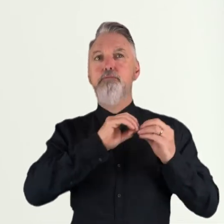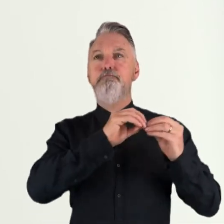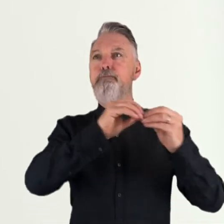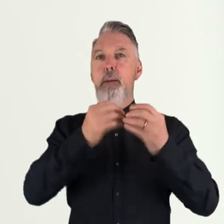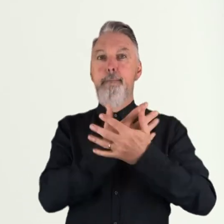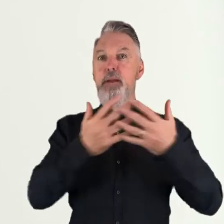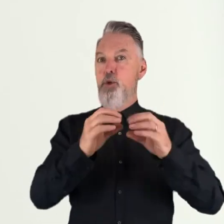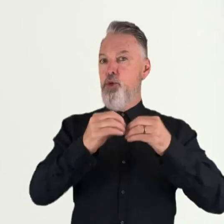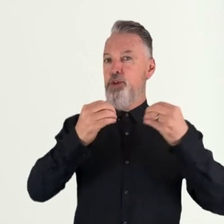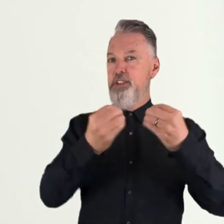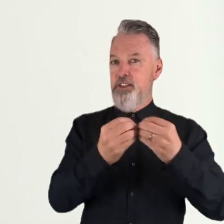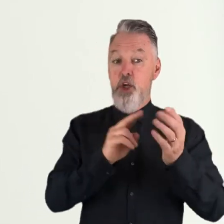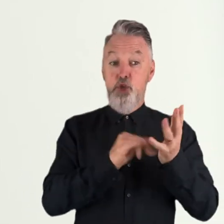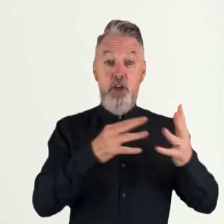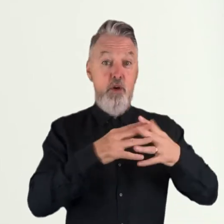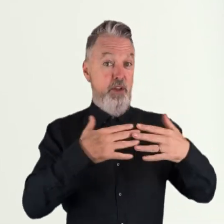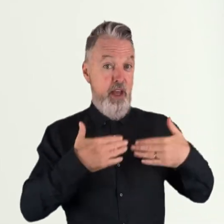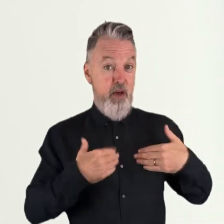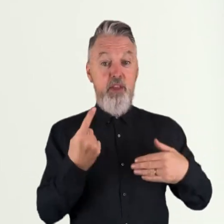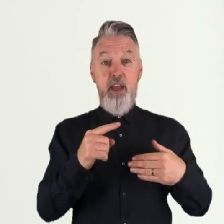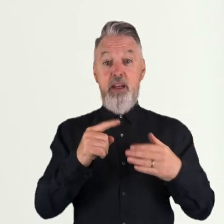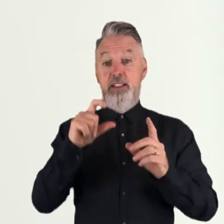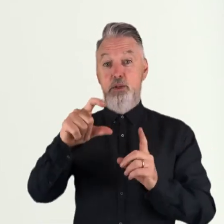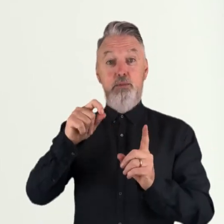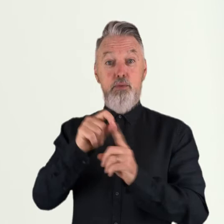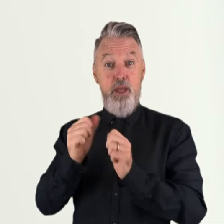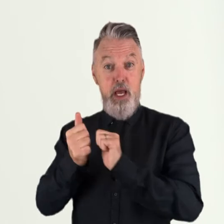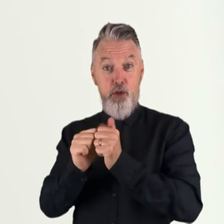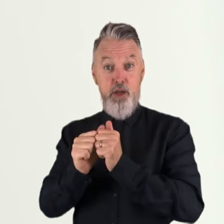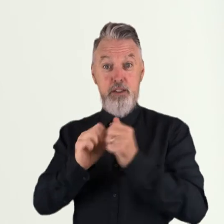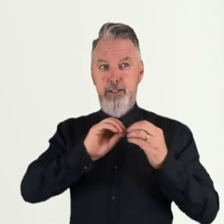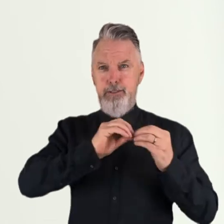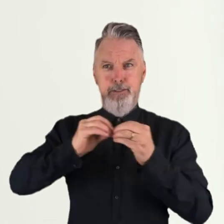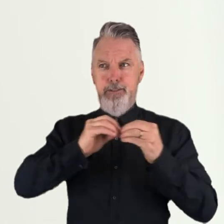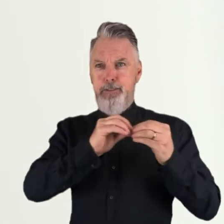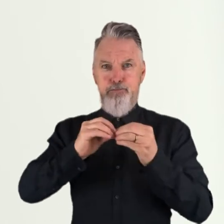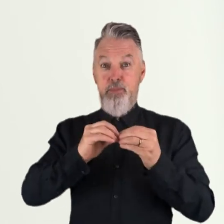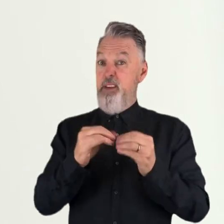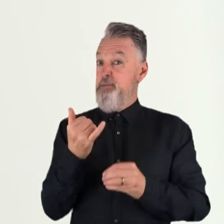including NSW Health and Cerebral Palsy Alliance about using Speech Frog with their clients.